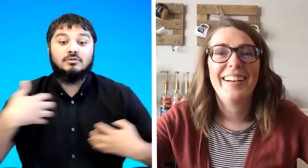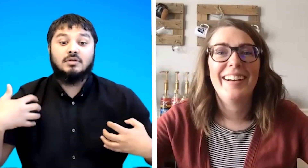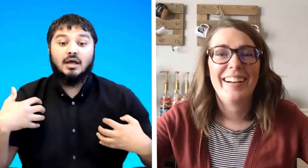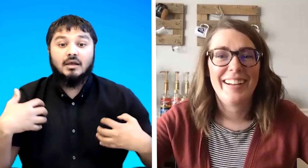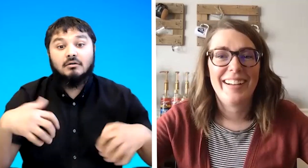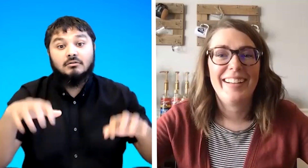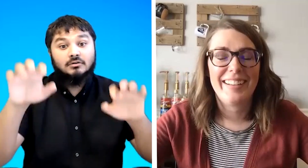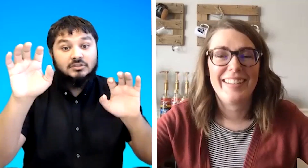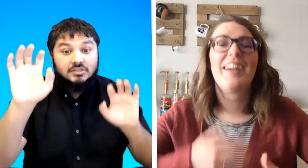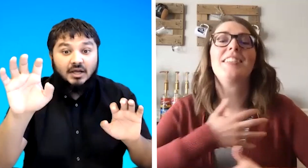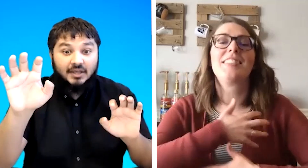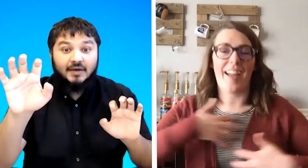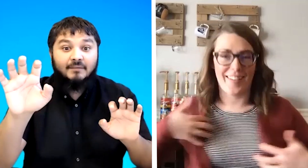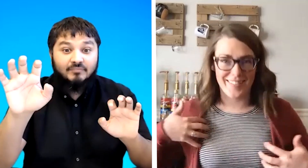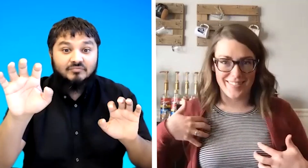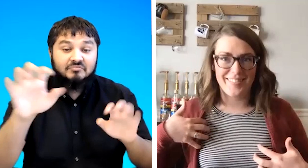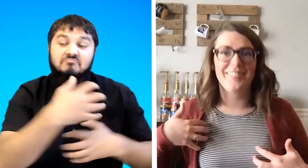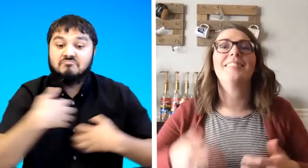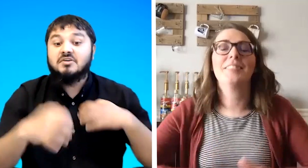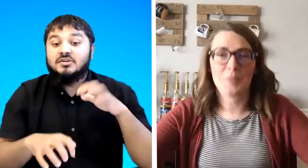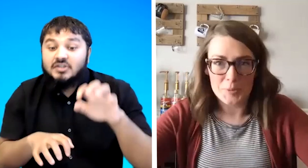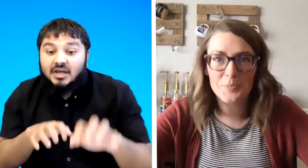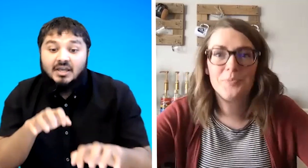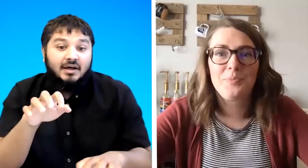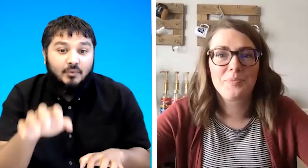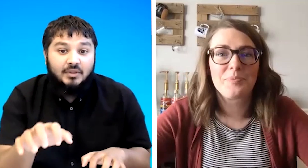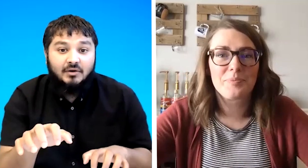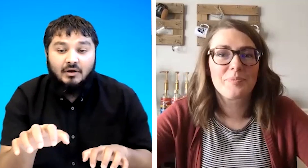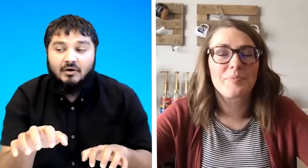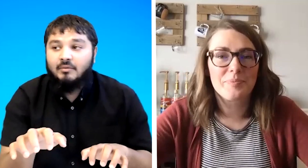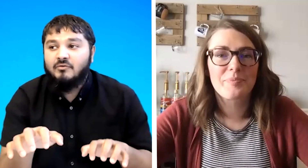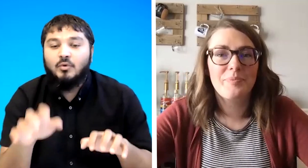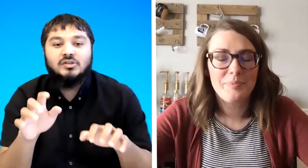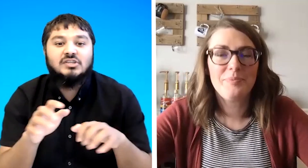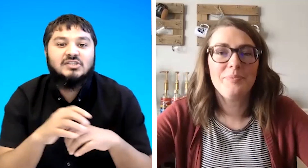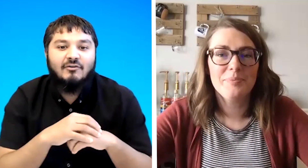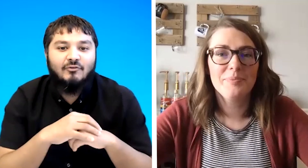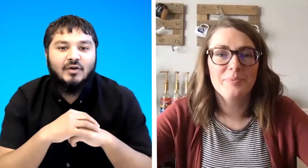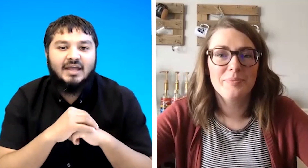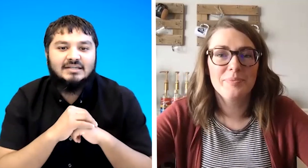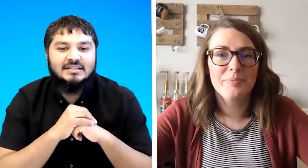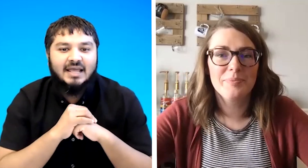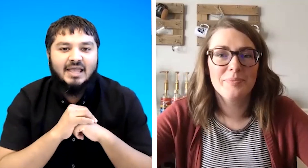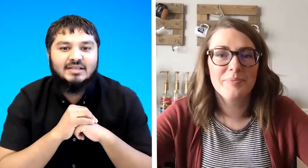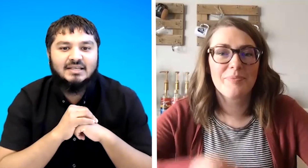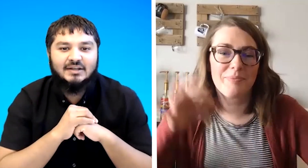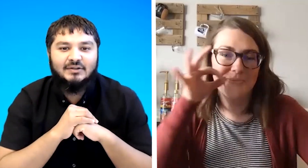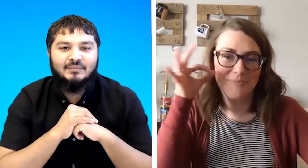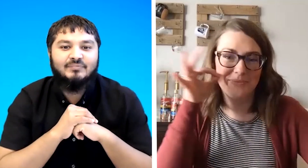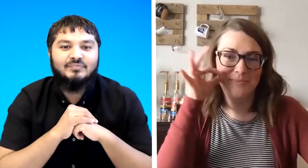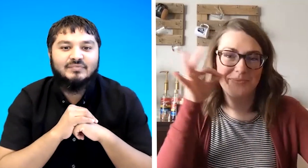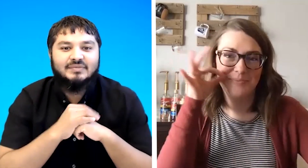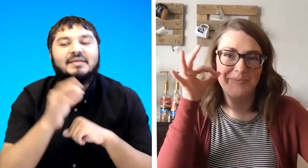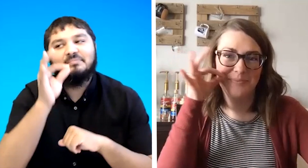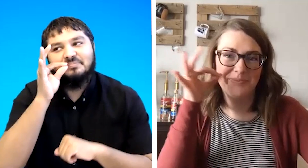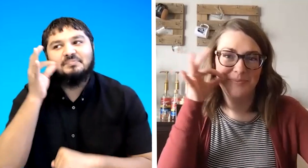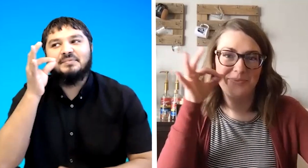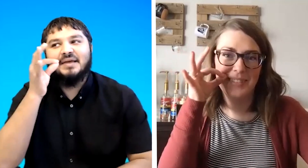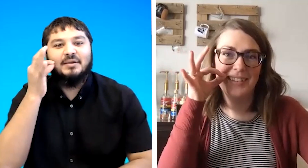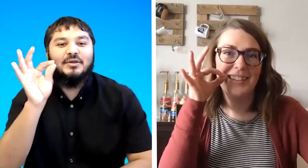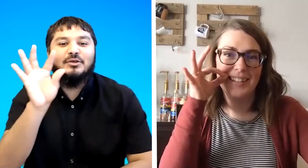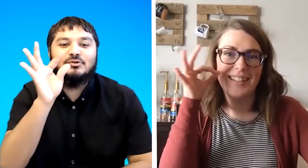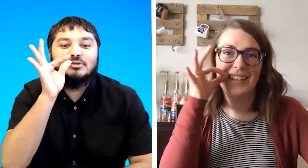tiger or tiger tiger where the uh what's the sign for cat in asm we use this one